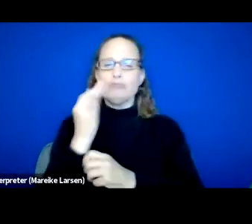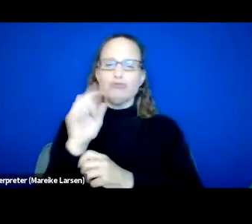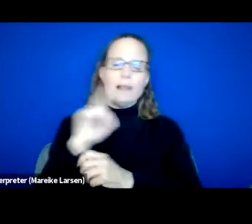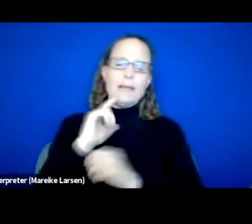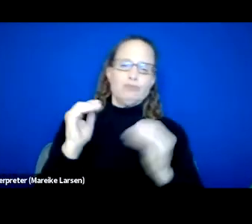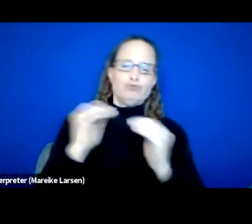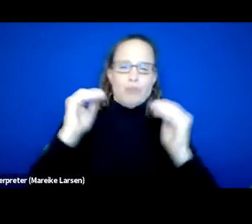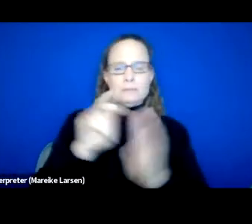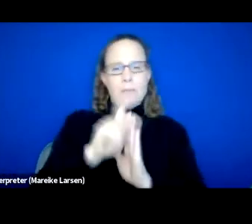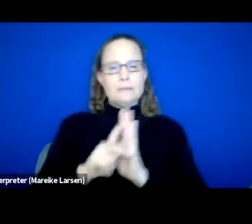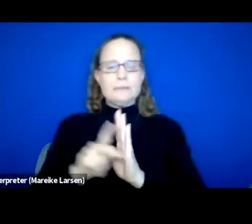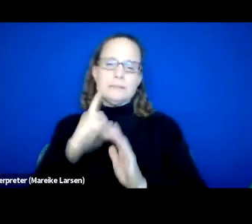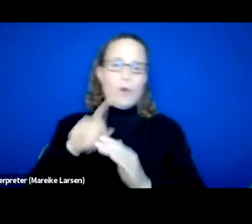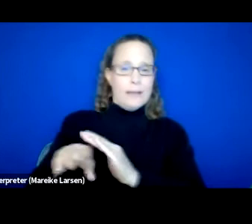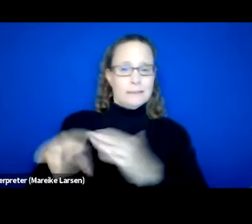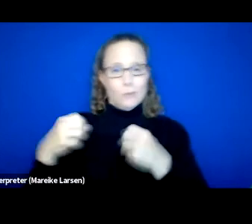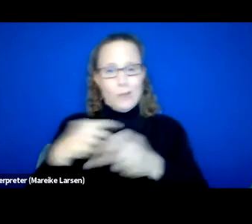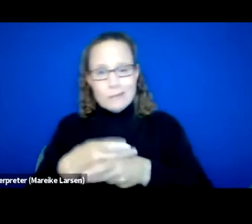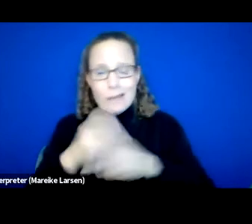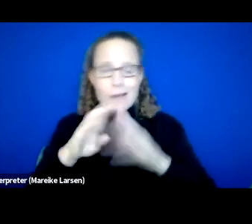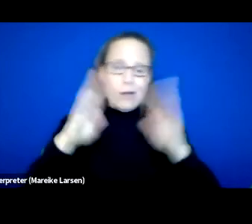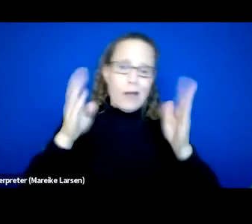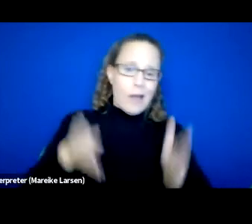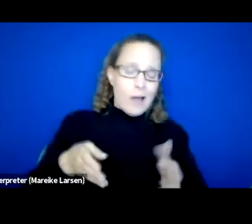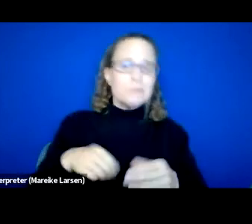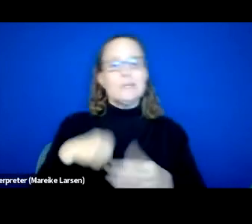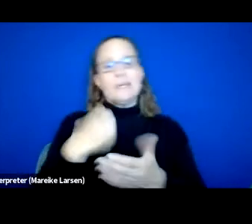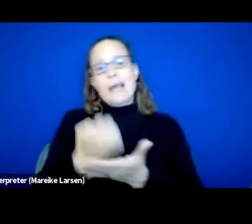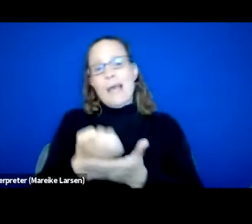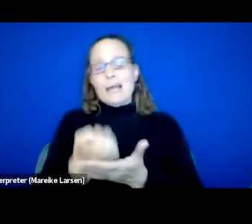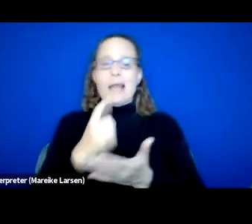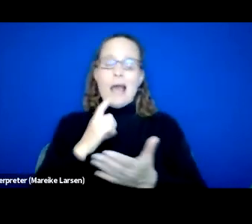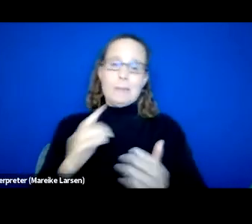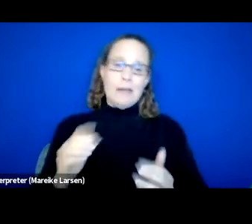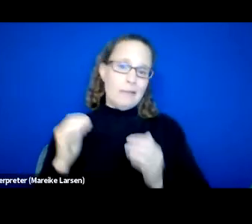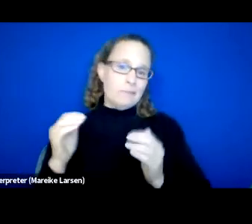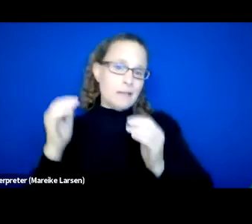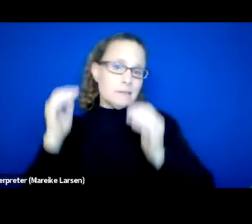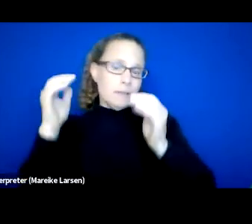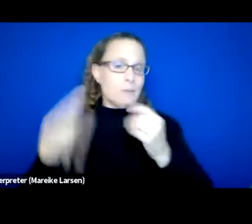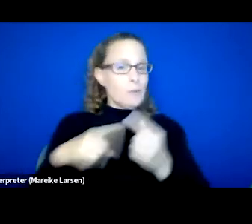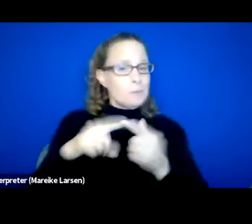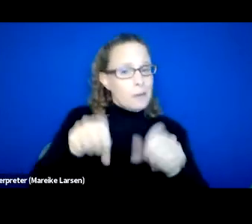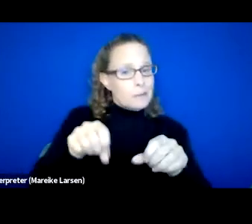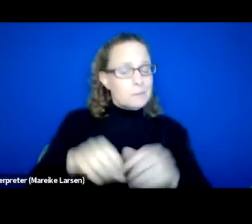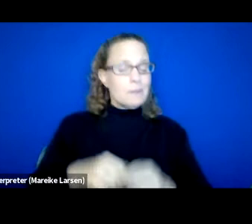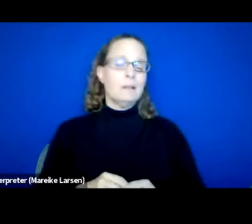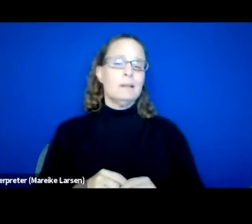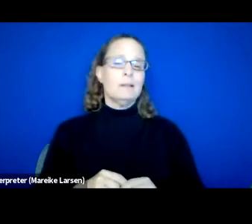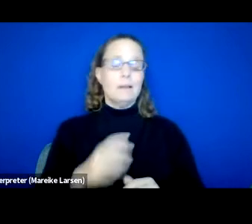in access to healthcare, housing, and economic advancement, whenever that is possible. And if it's not something